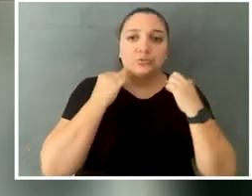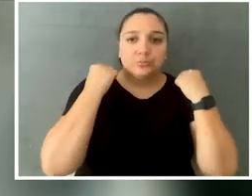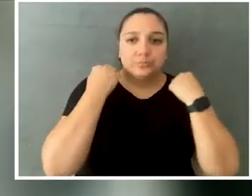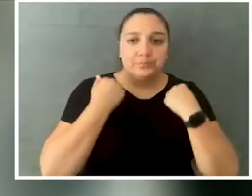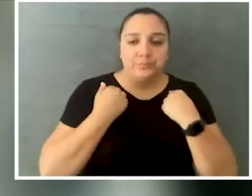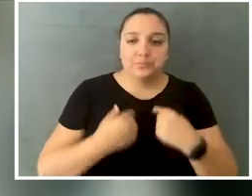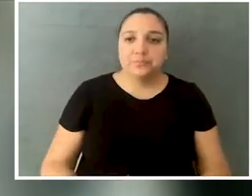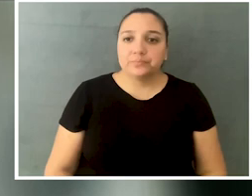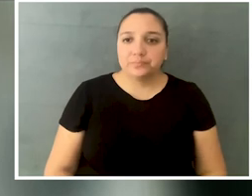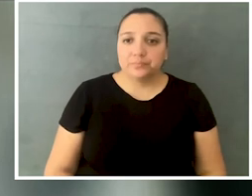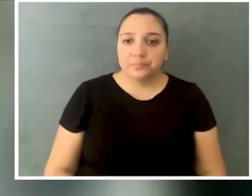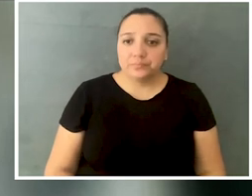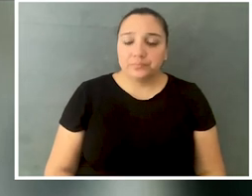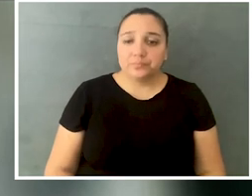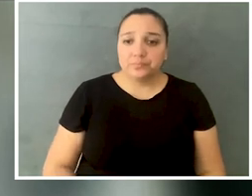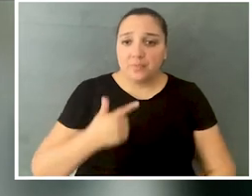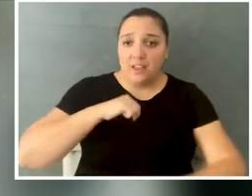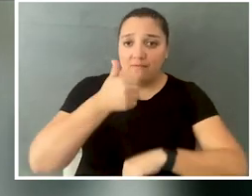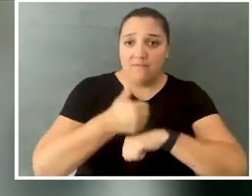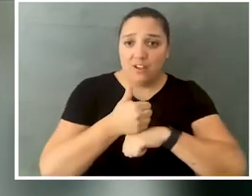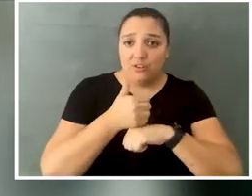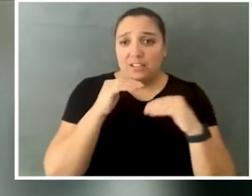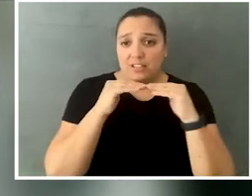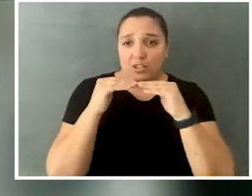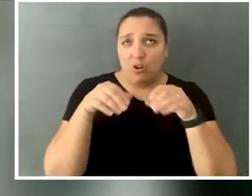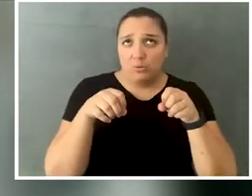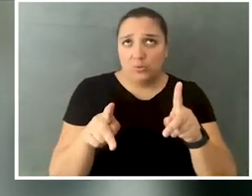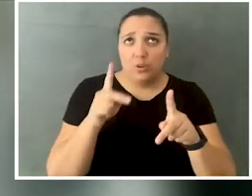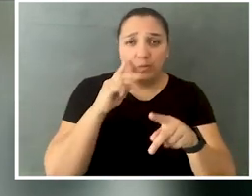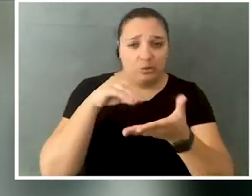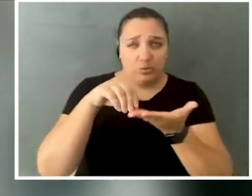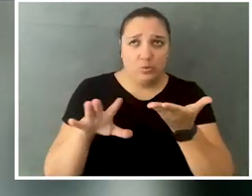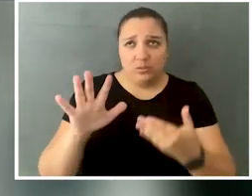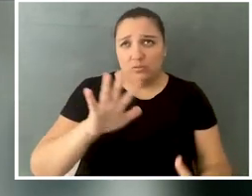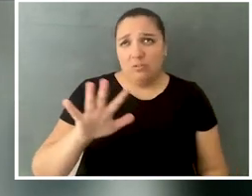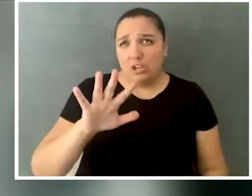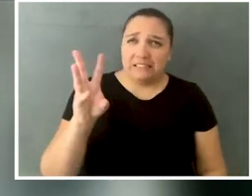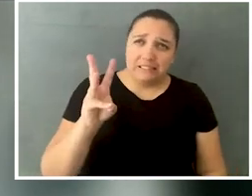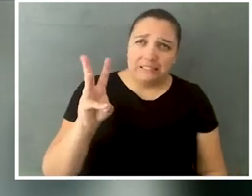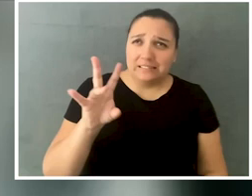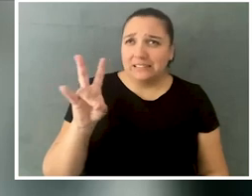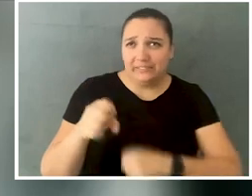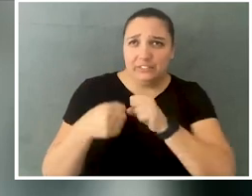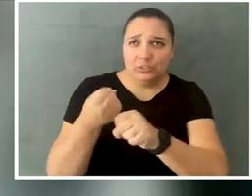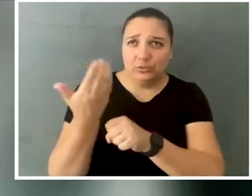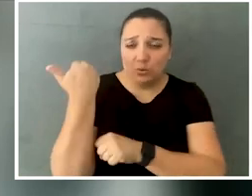and I founded Equal Opportunities for Students I wanna say about six or seven years ago now, actually,